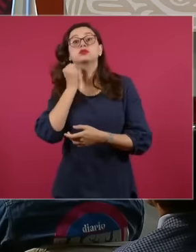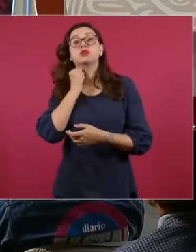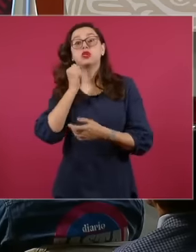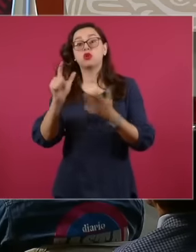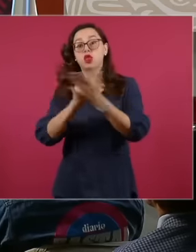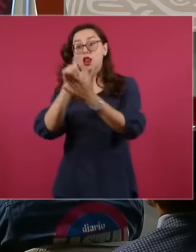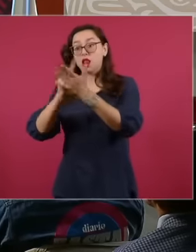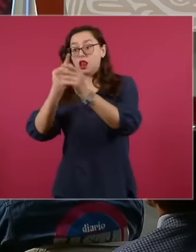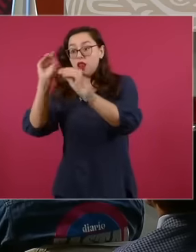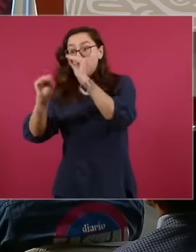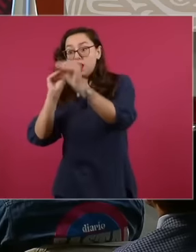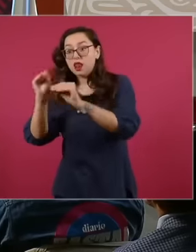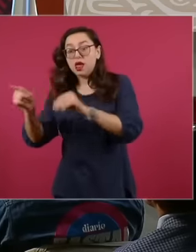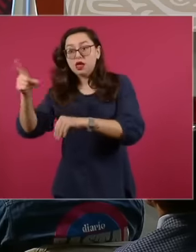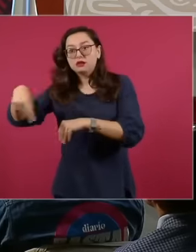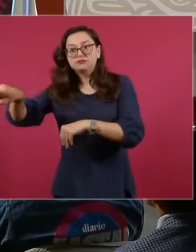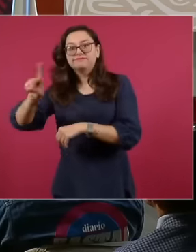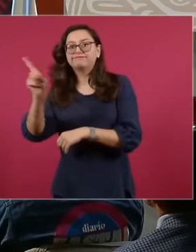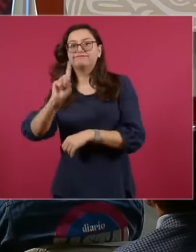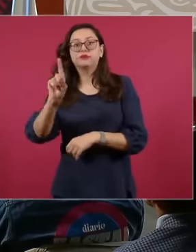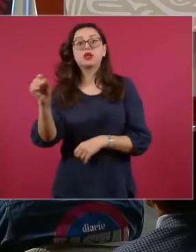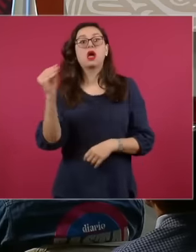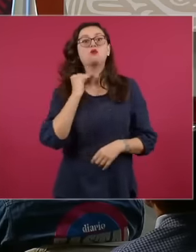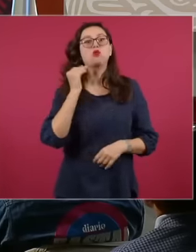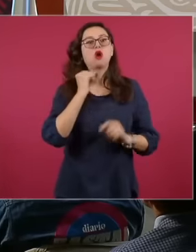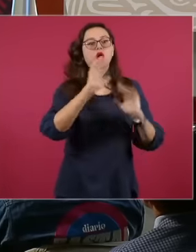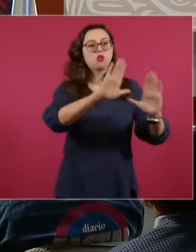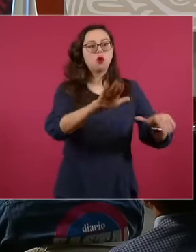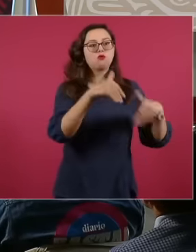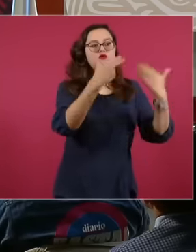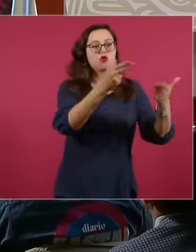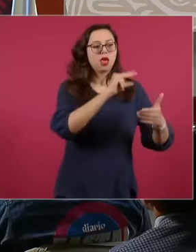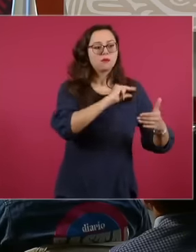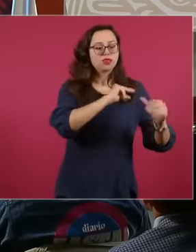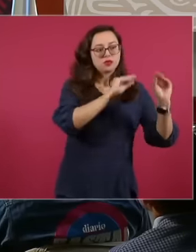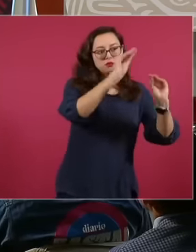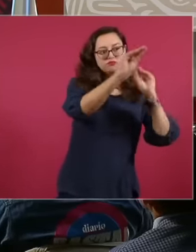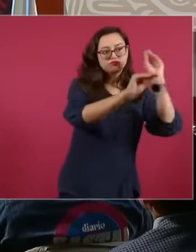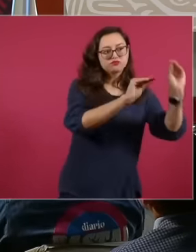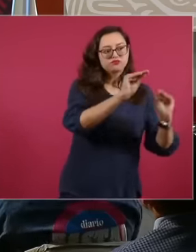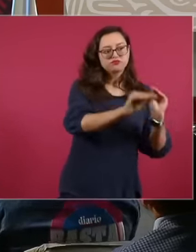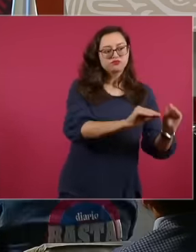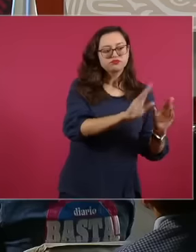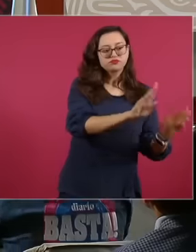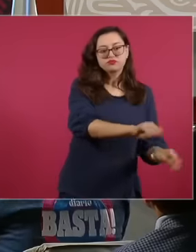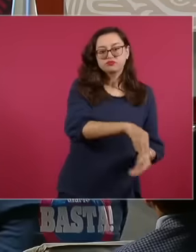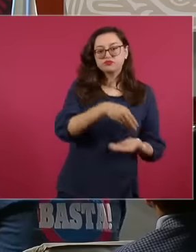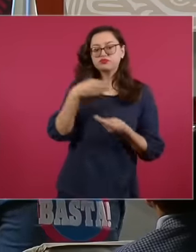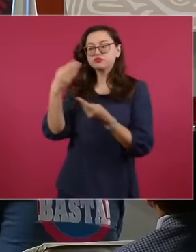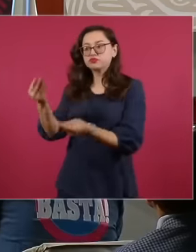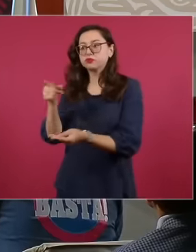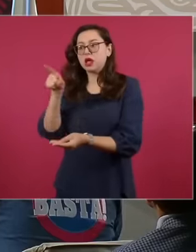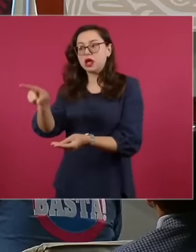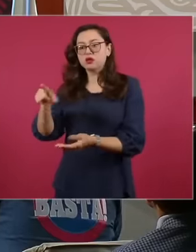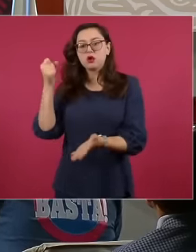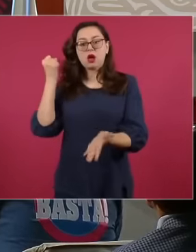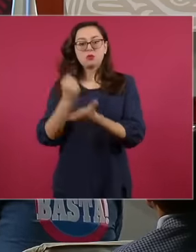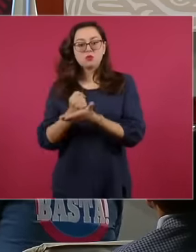but they were not even made in the Executive or in the